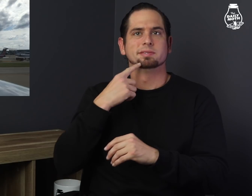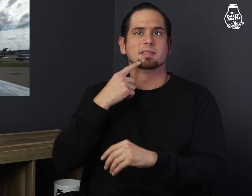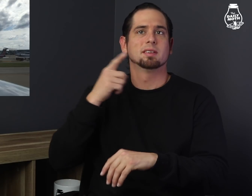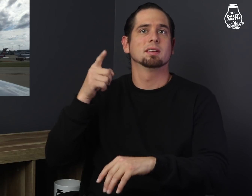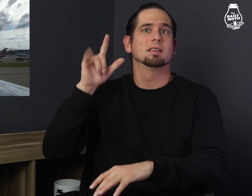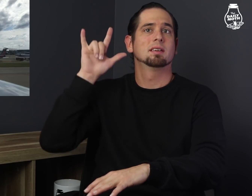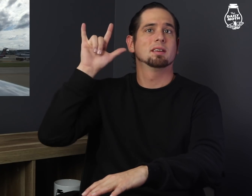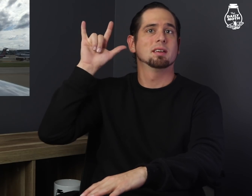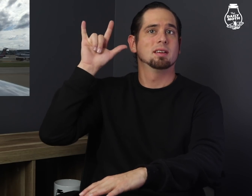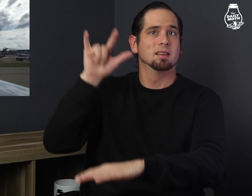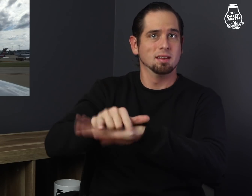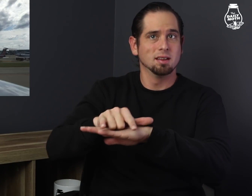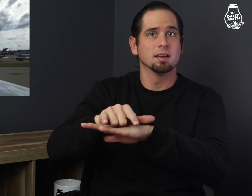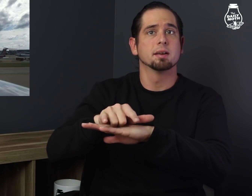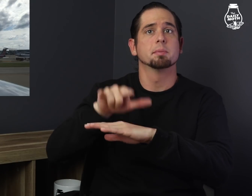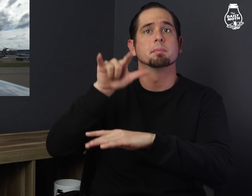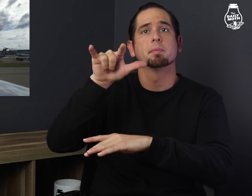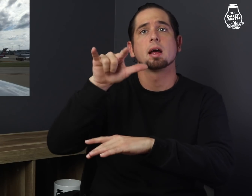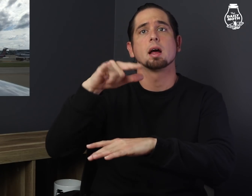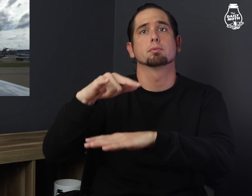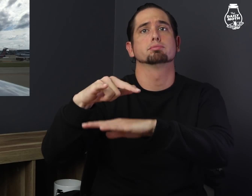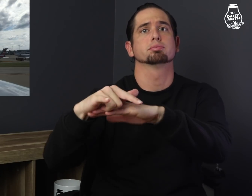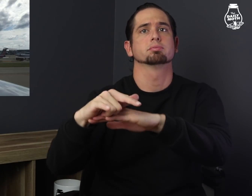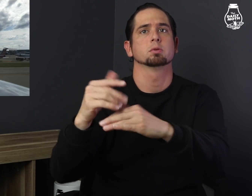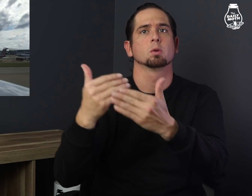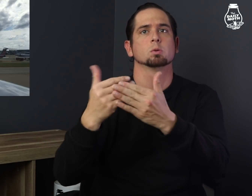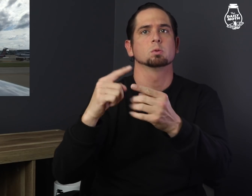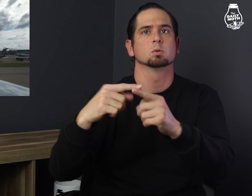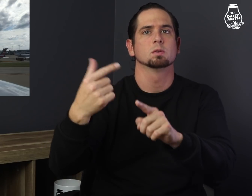had trouble breathing while the plane was parked